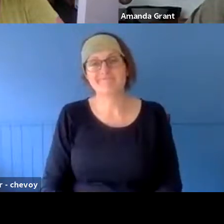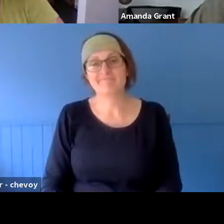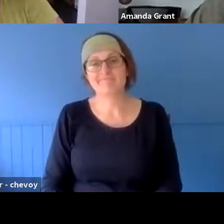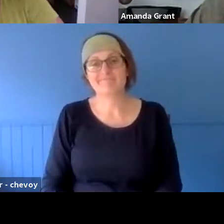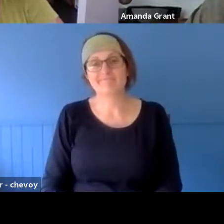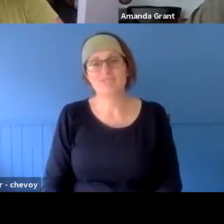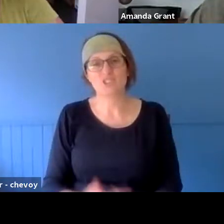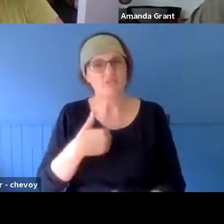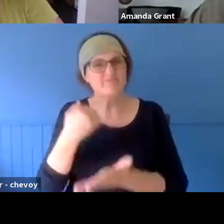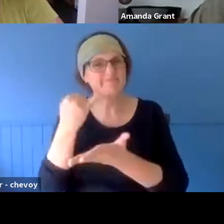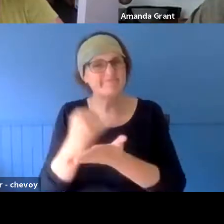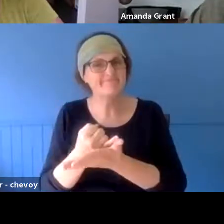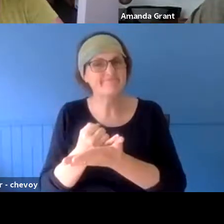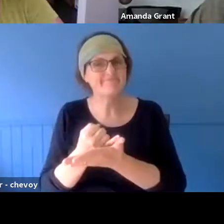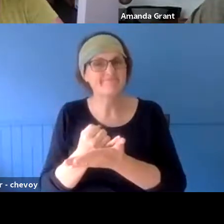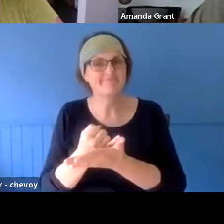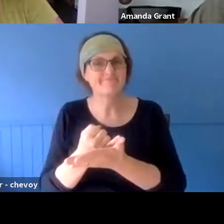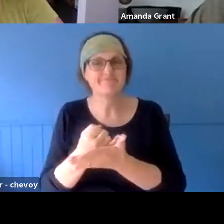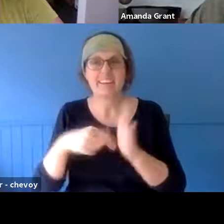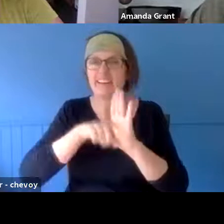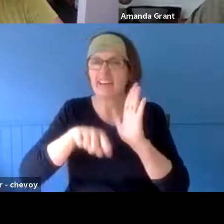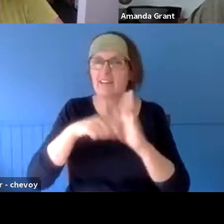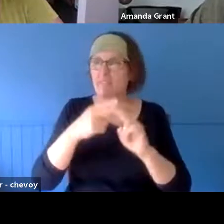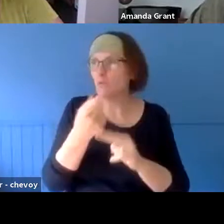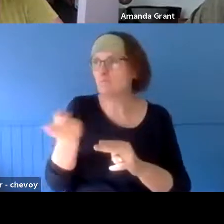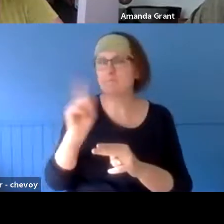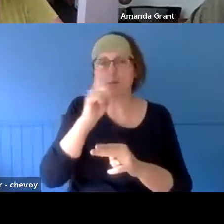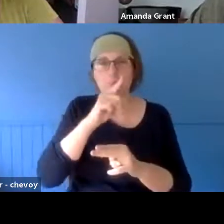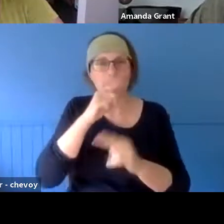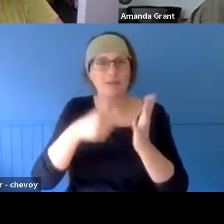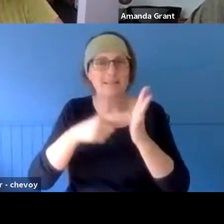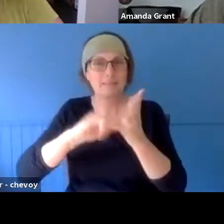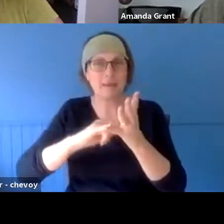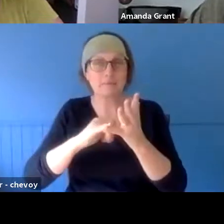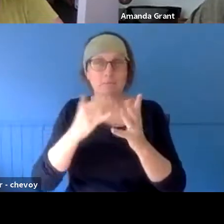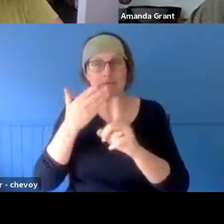Tasmania. But anyway, that's an aside. This business of seeing it